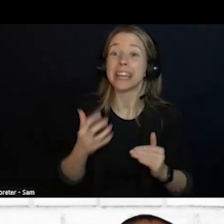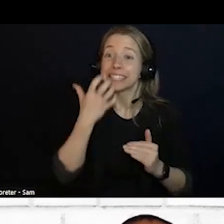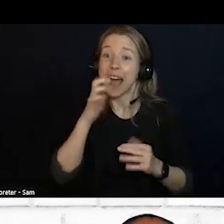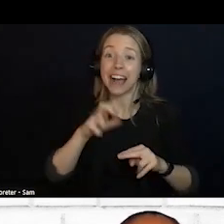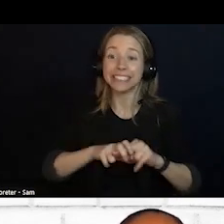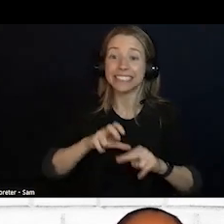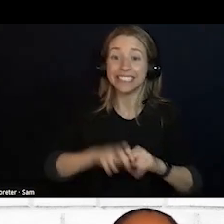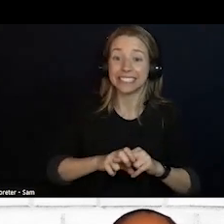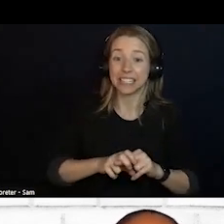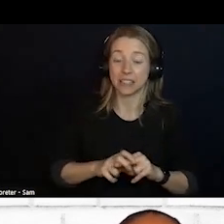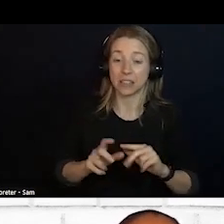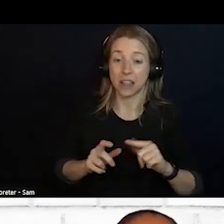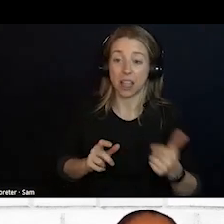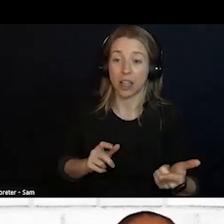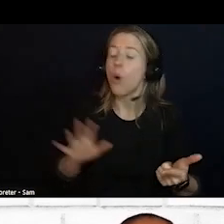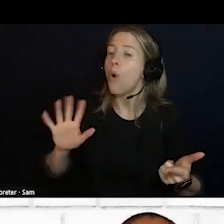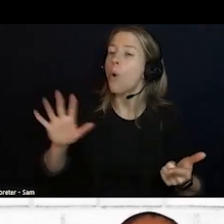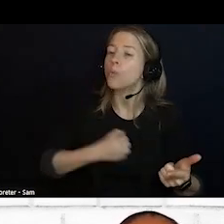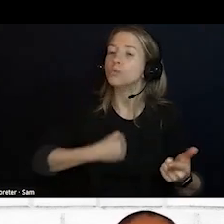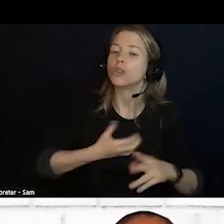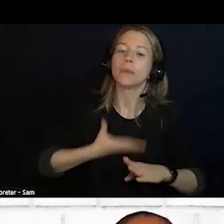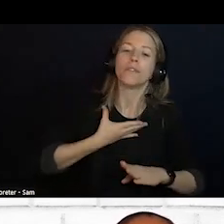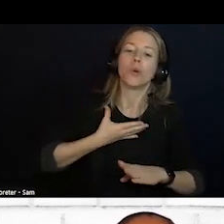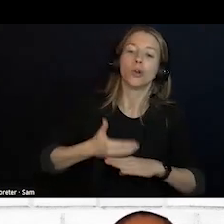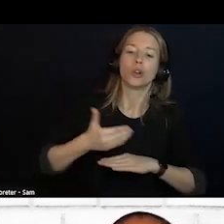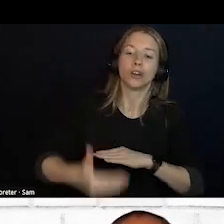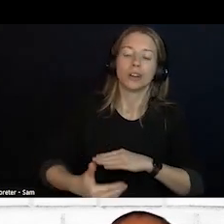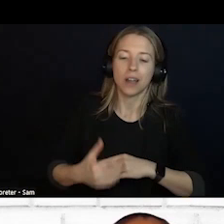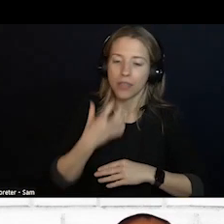OH, BEFORE WE GET TO THE HOT SEAT JUST QUICKLY, AGAIN, YOU CAN GO